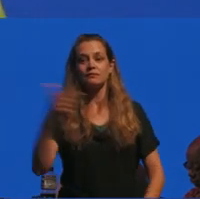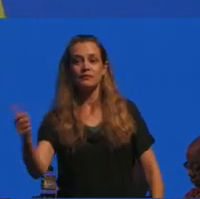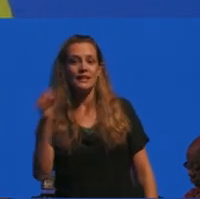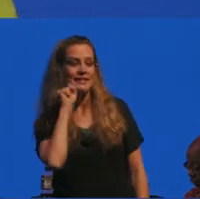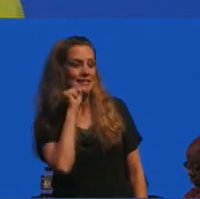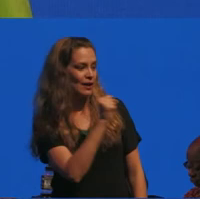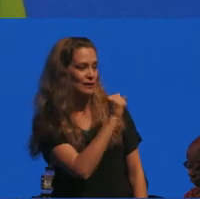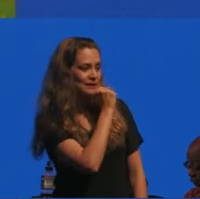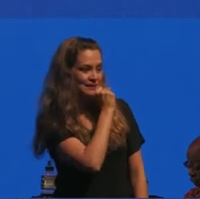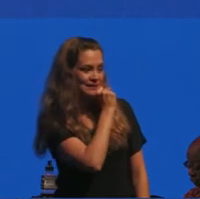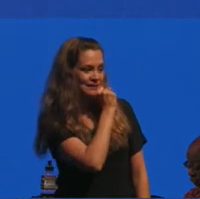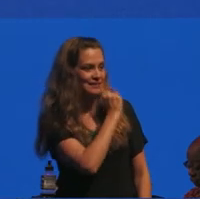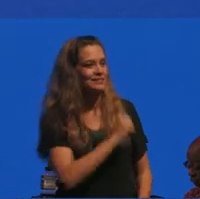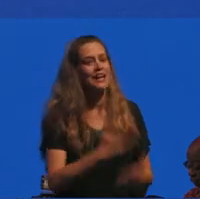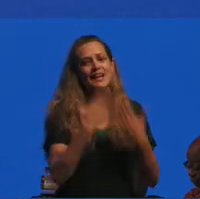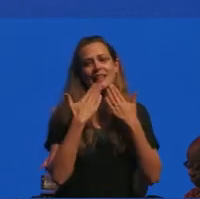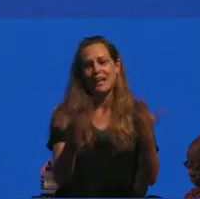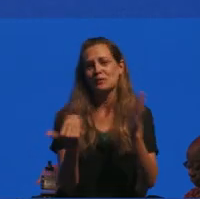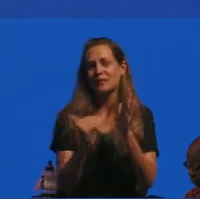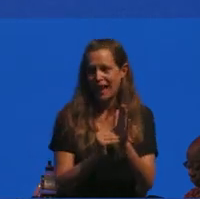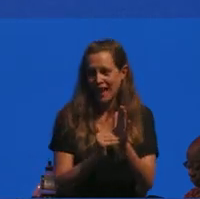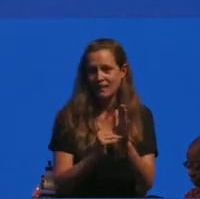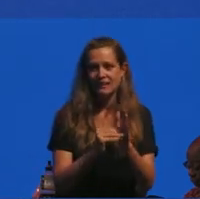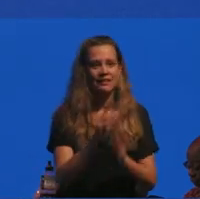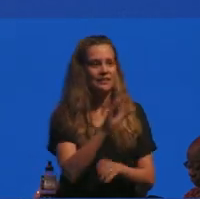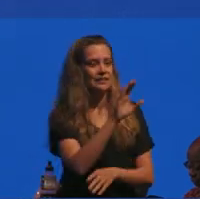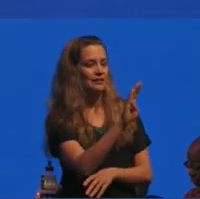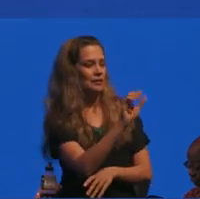speaking I want to say thank you again to Baraka de Soleil for helping to